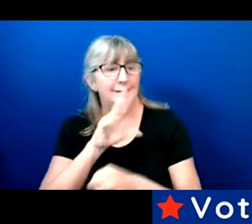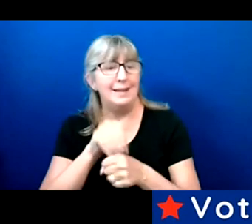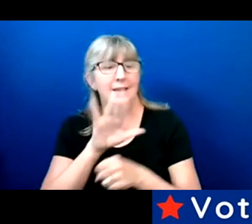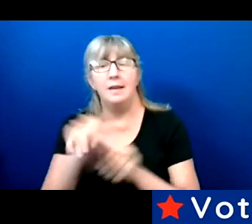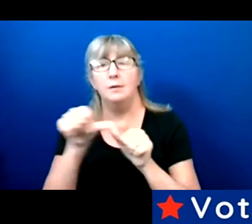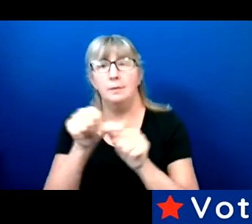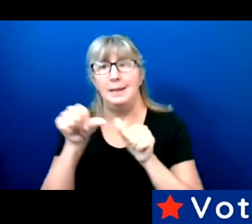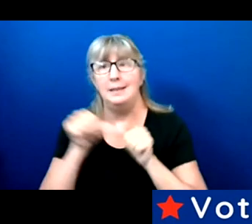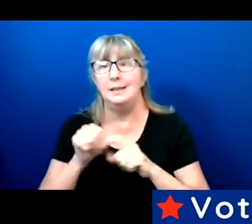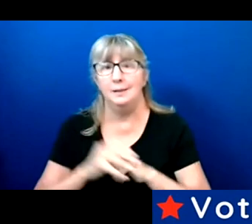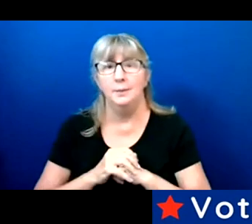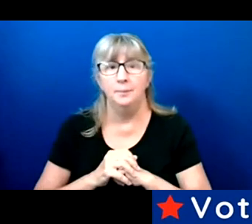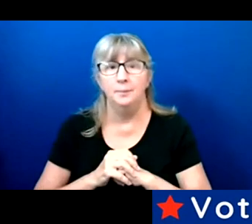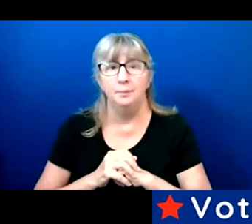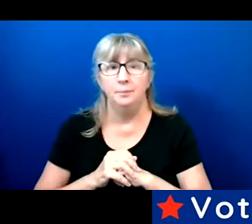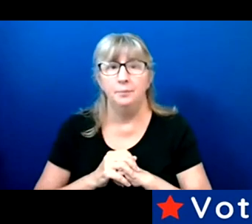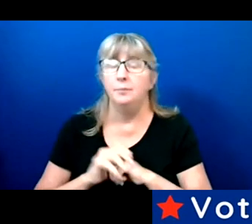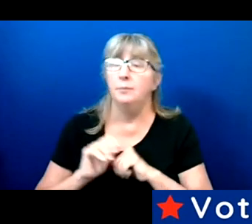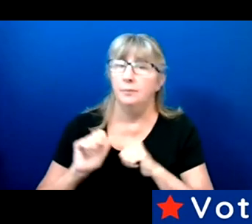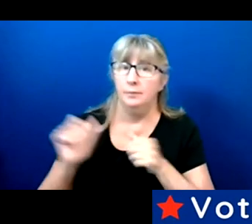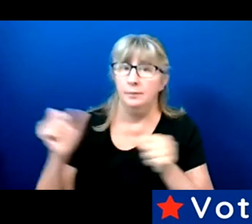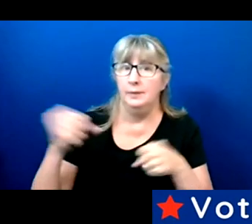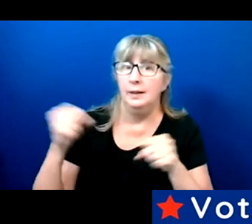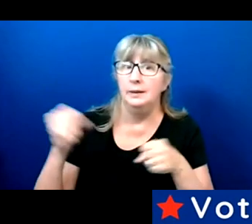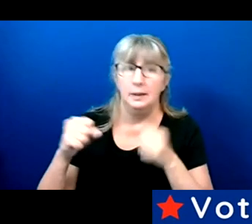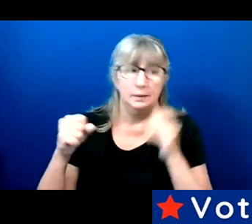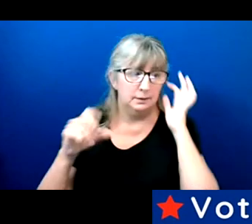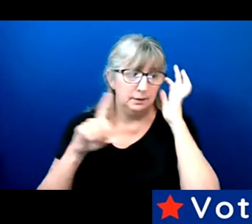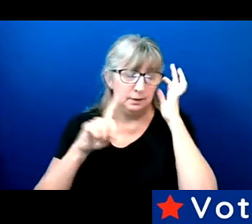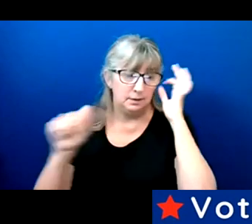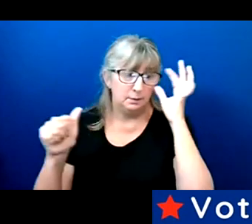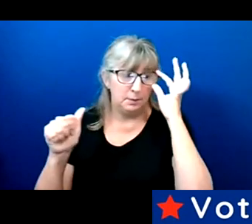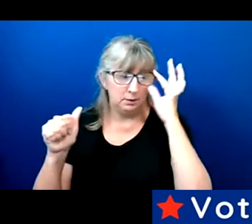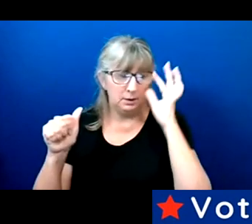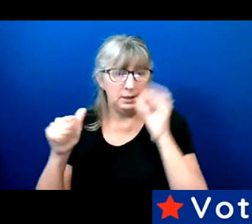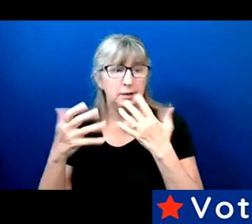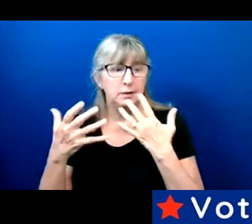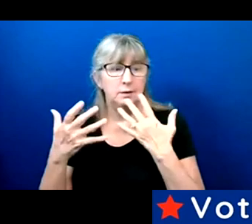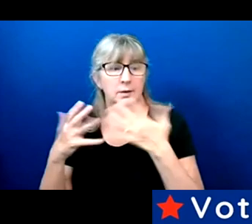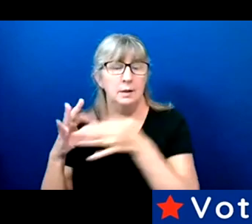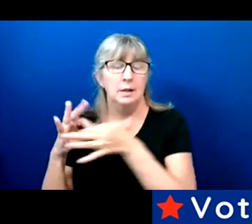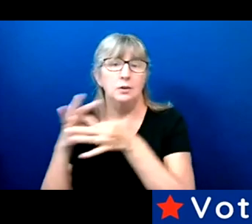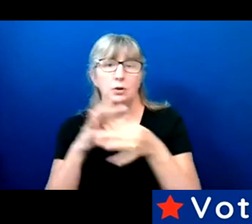Correct, disability is an intersecting identity and it cuts across everything.